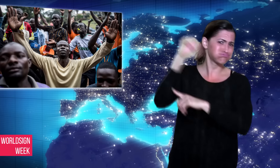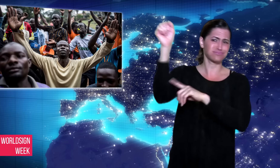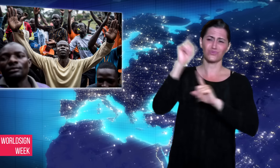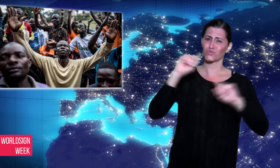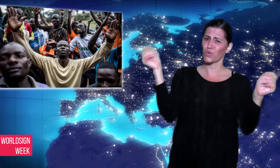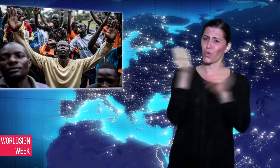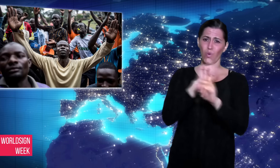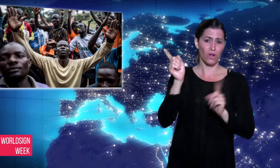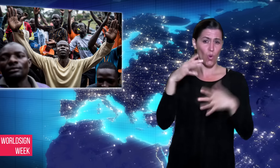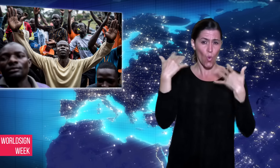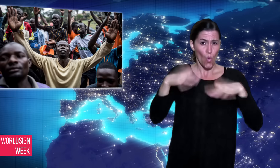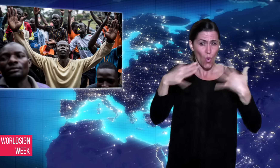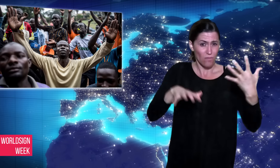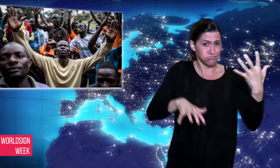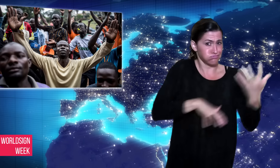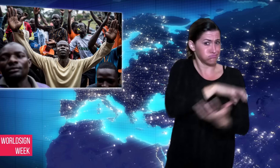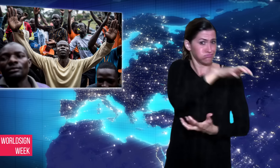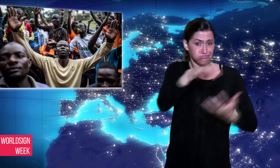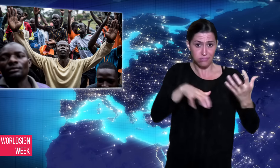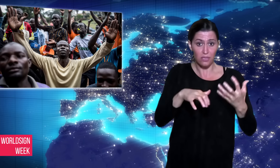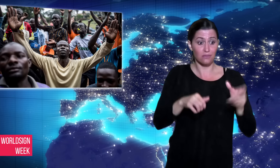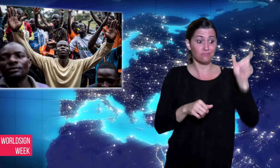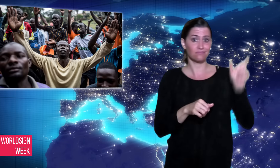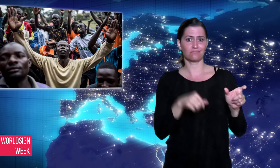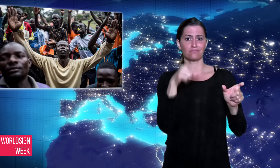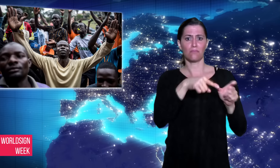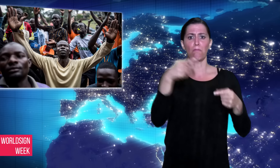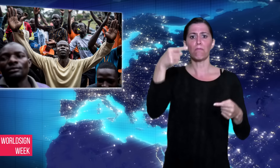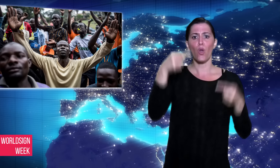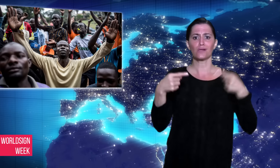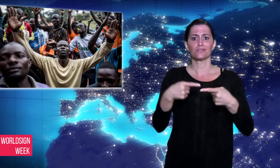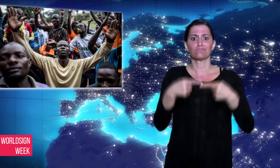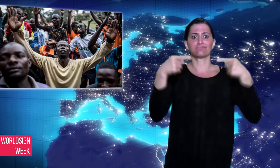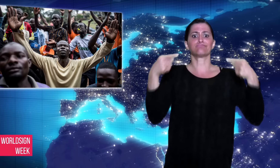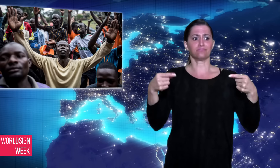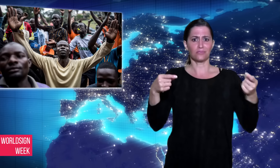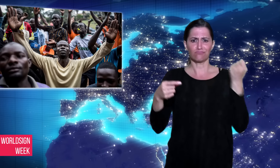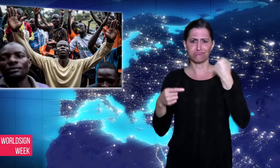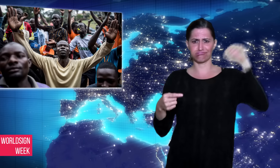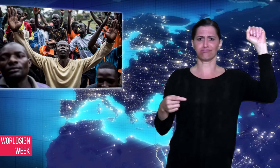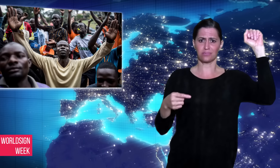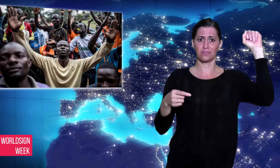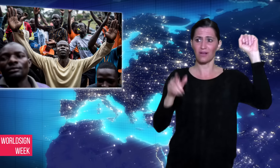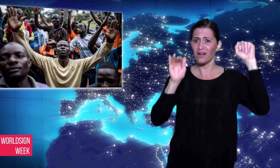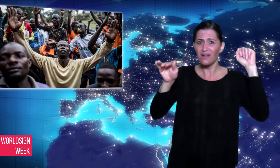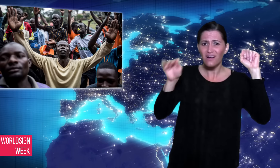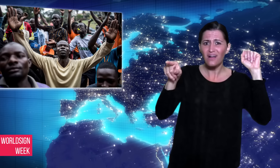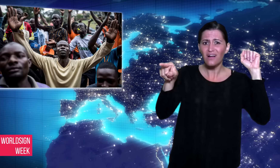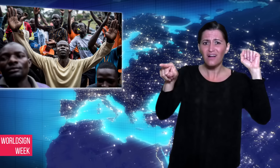international intervention as